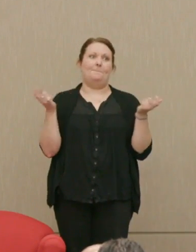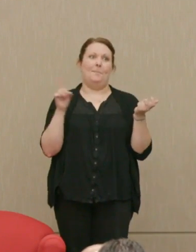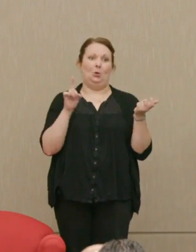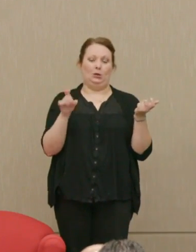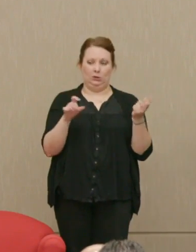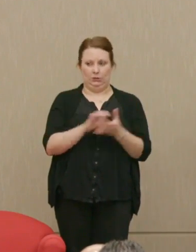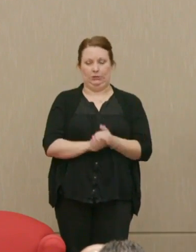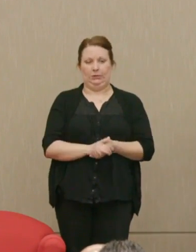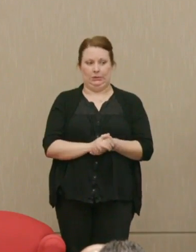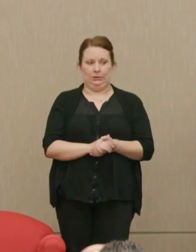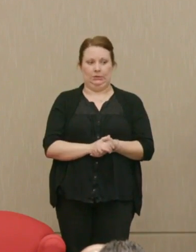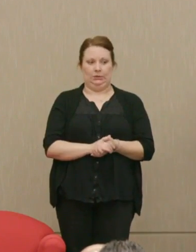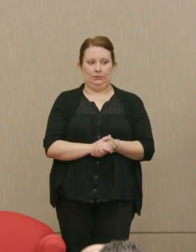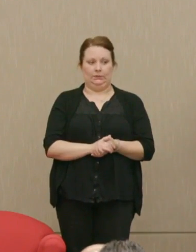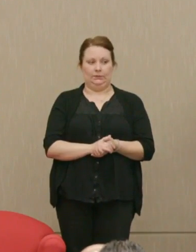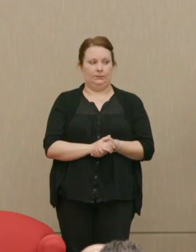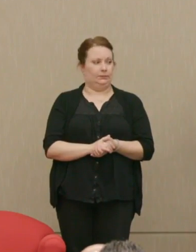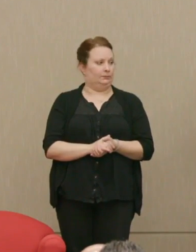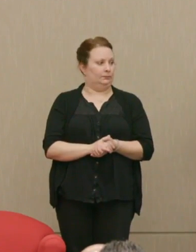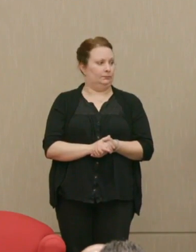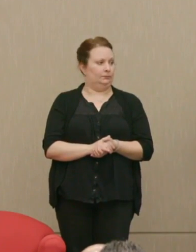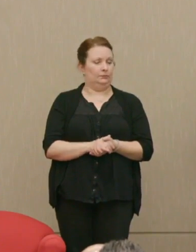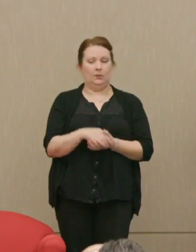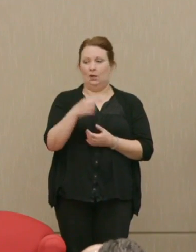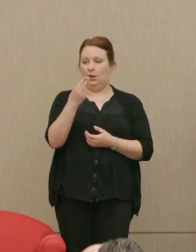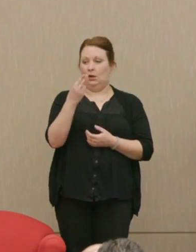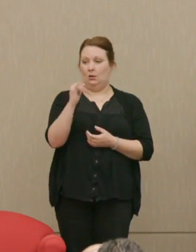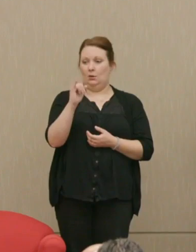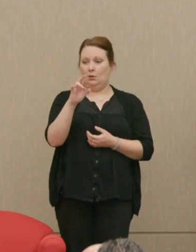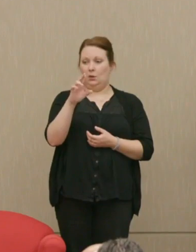I would go for Hiroshima, there's a lot of sources on this.